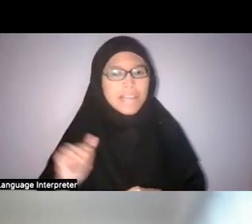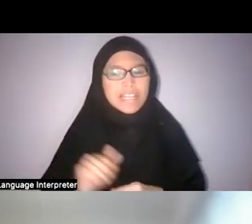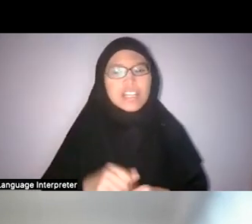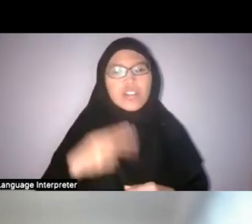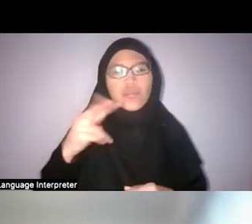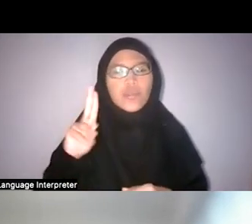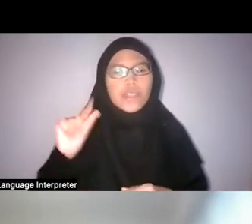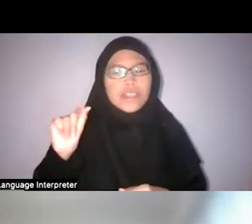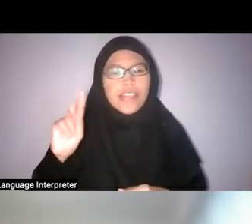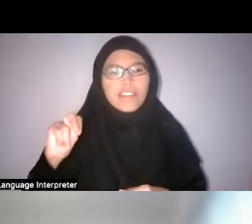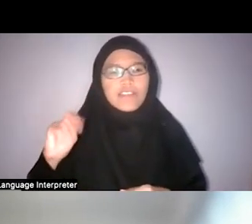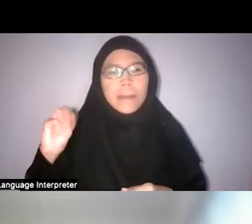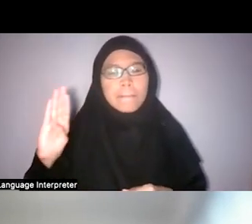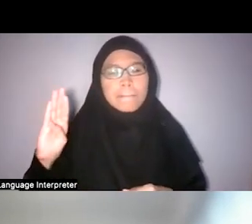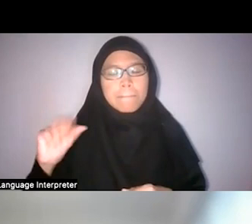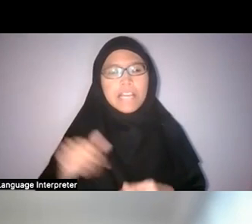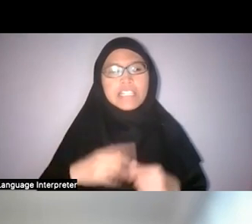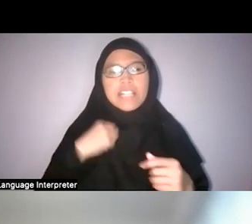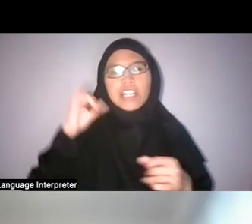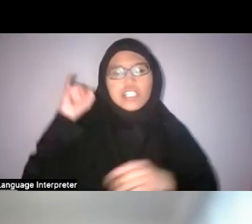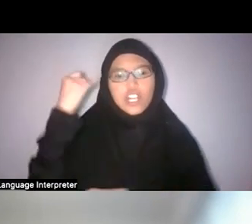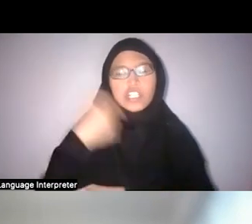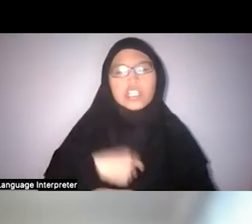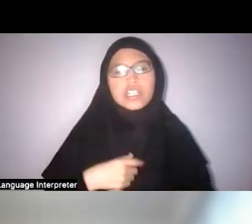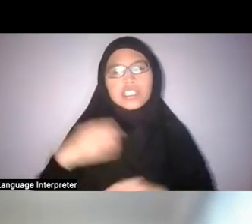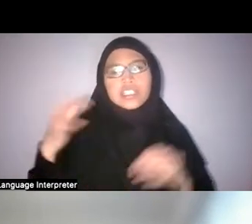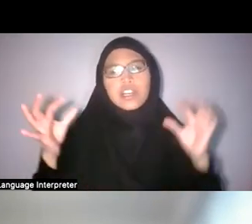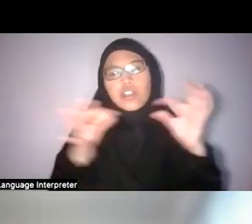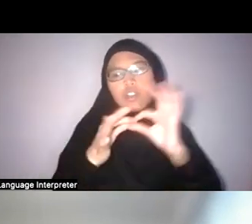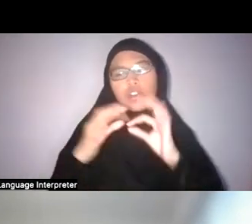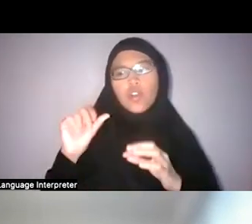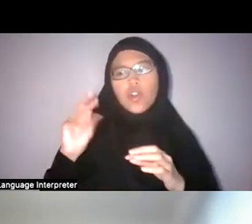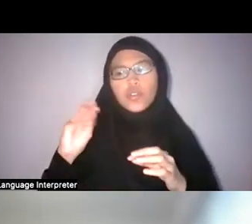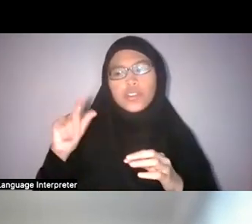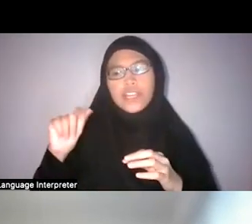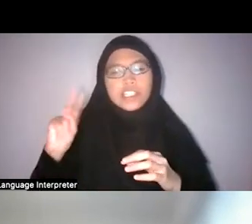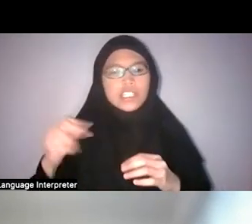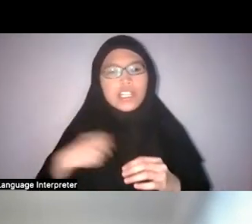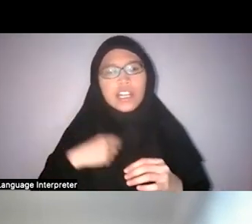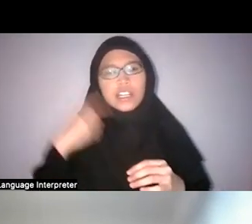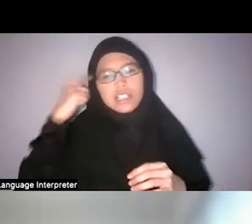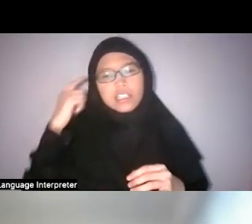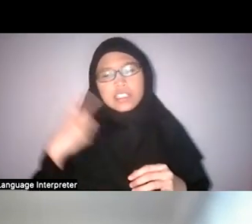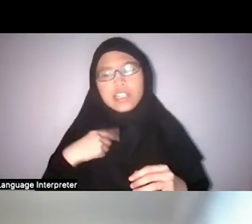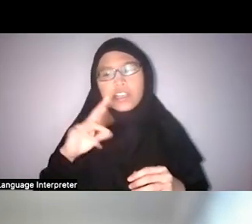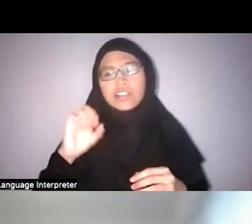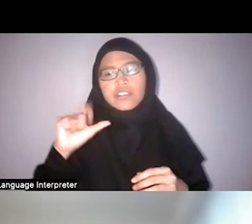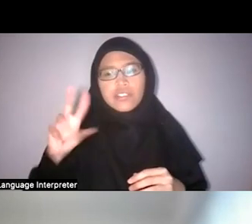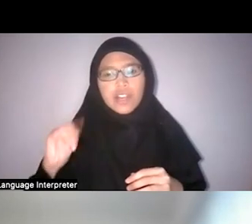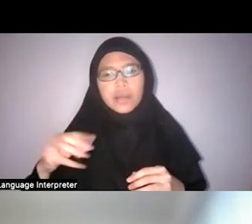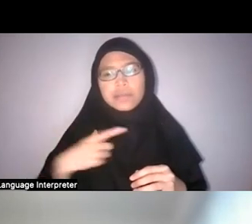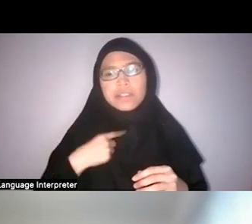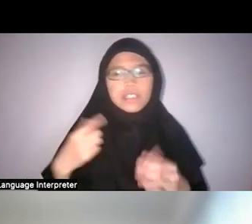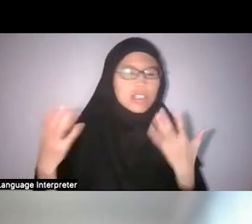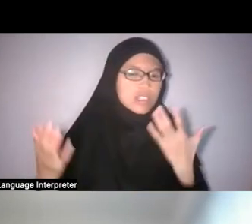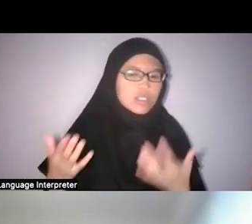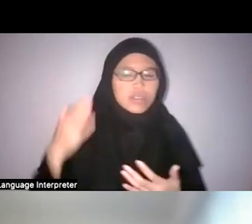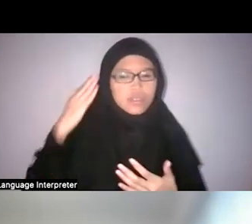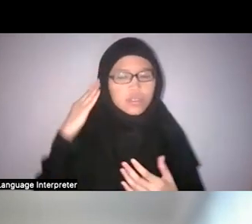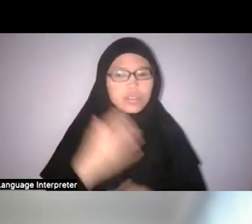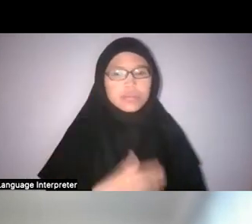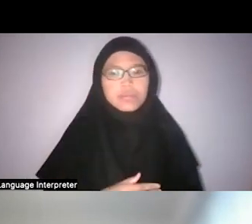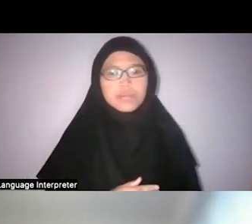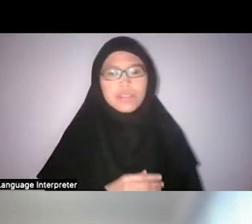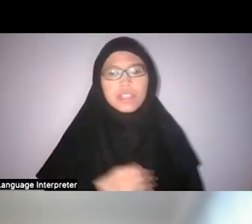I think the connotation with that is it’s always a realm where there’s also the supernatural.